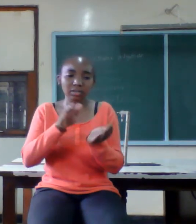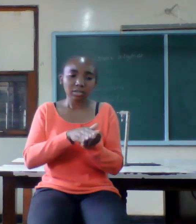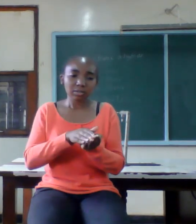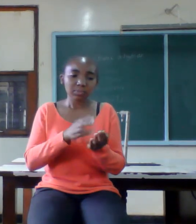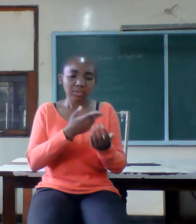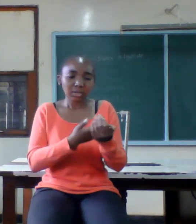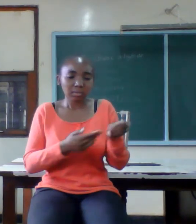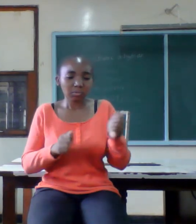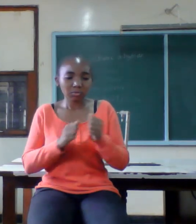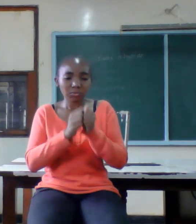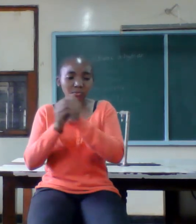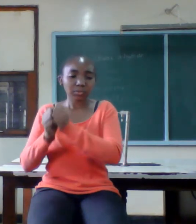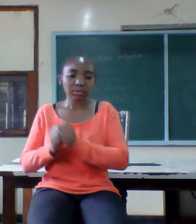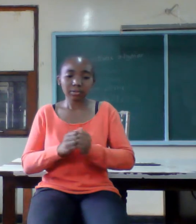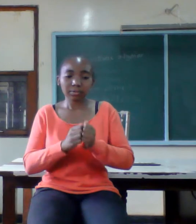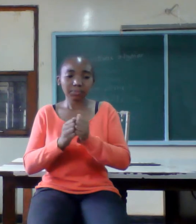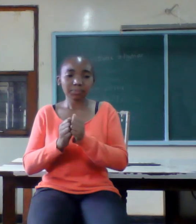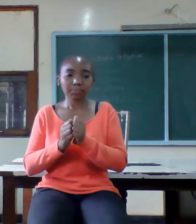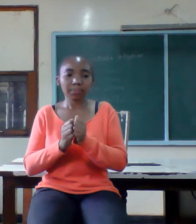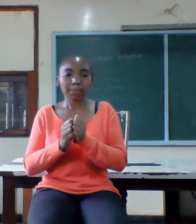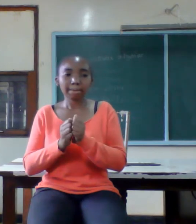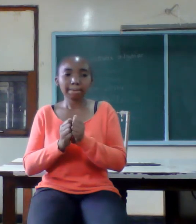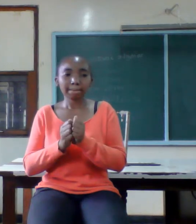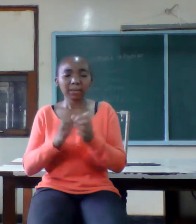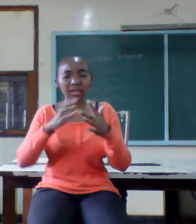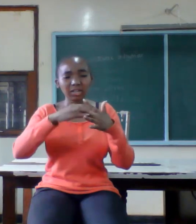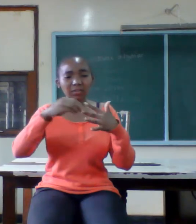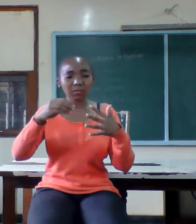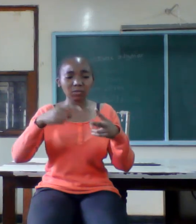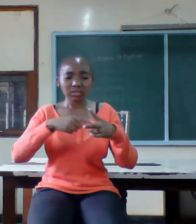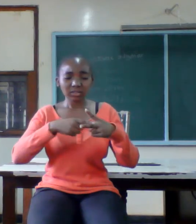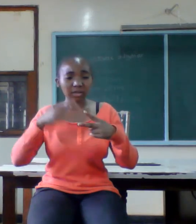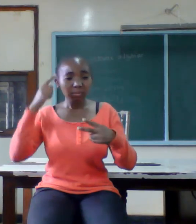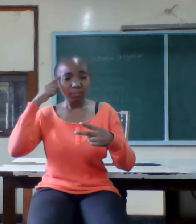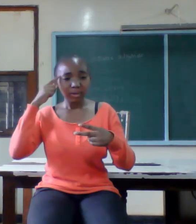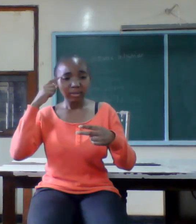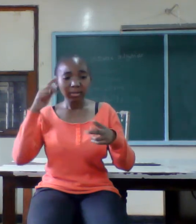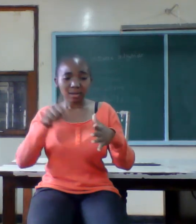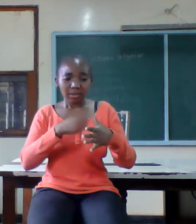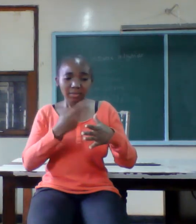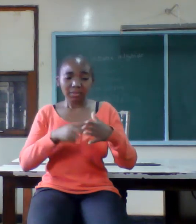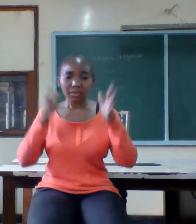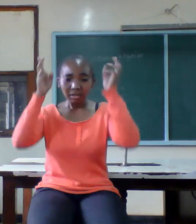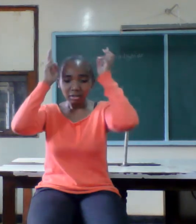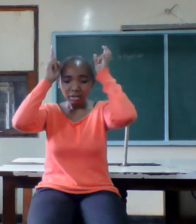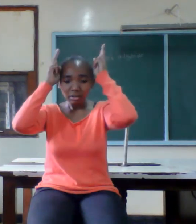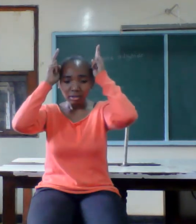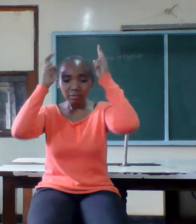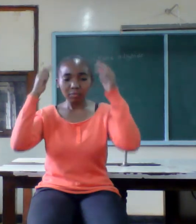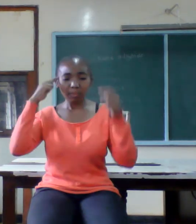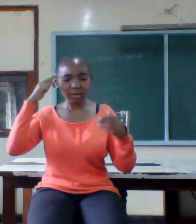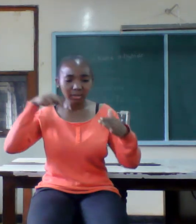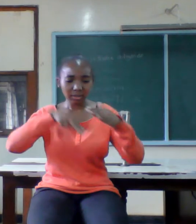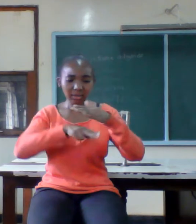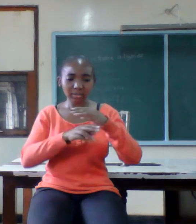divorce start in the mind and the devil feeds the mind never ever entertain thought of getting a